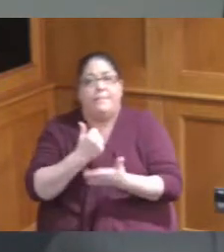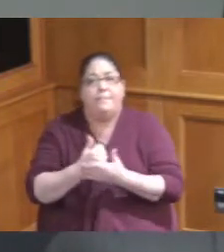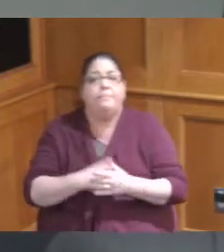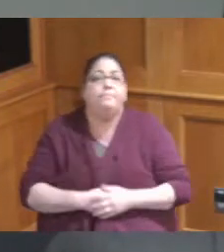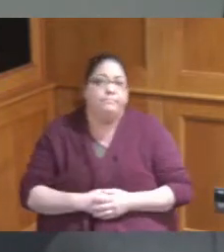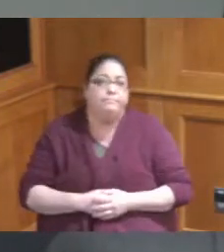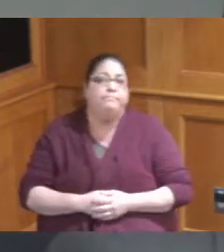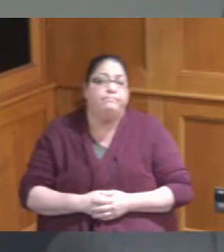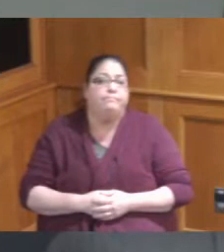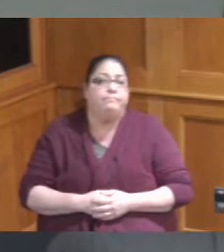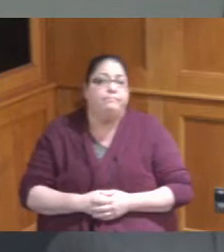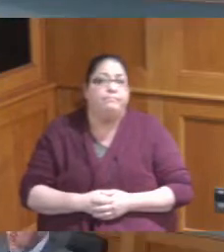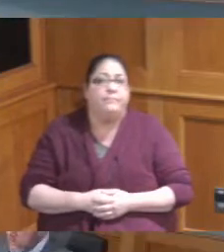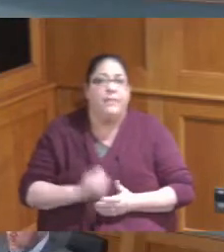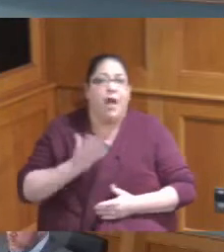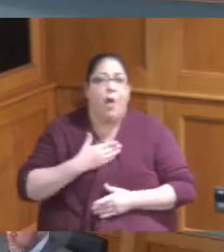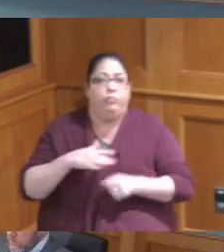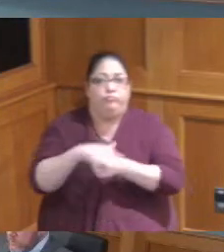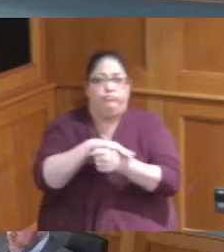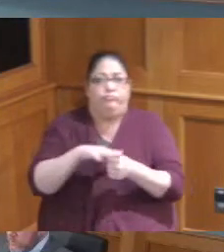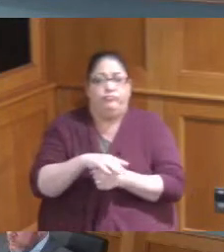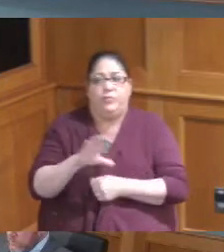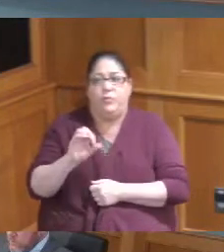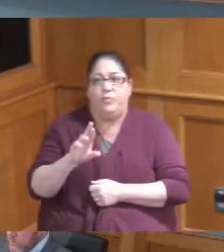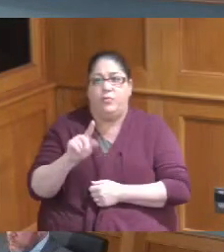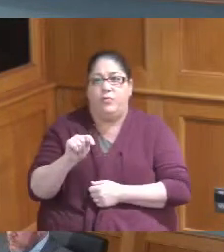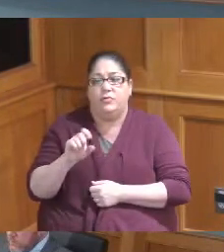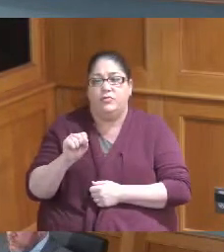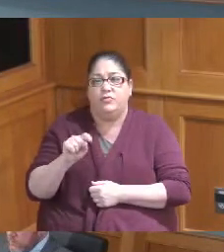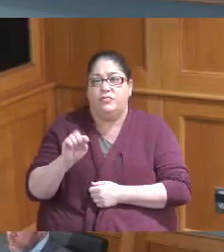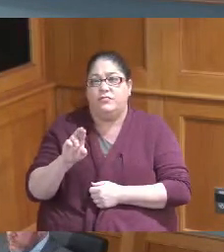well okay thank you I just want to make sure he had mentioned that there was a grant possibility